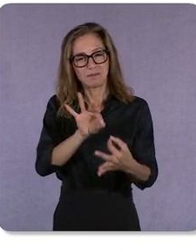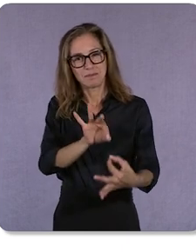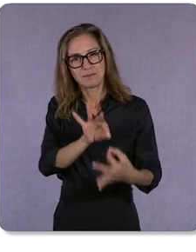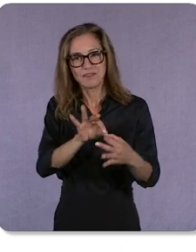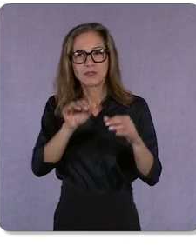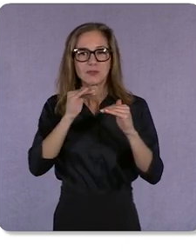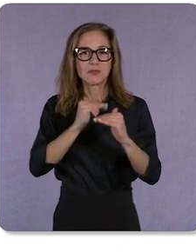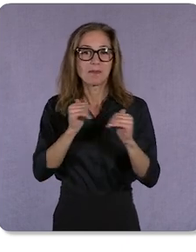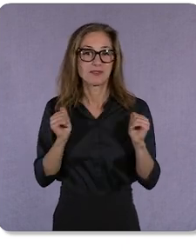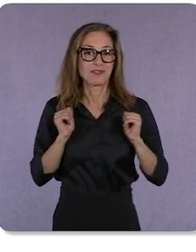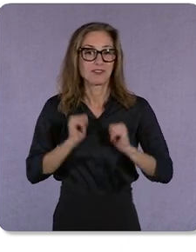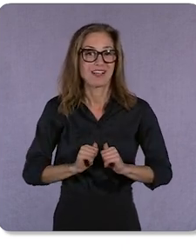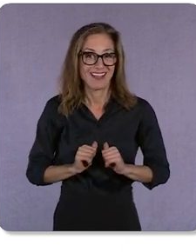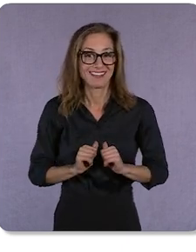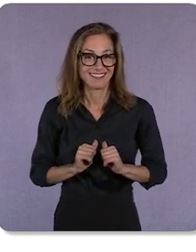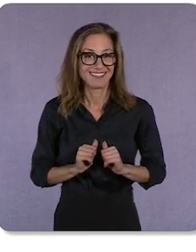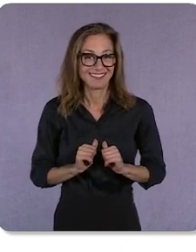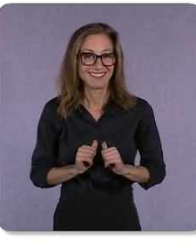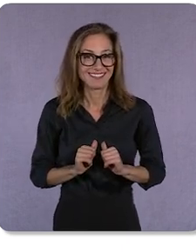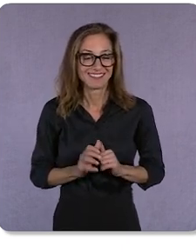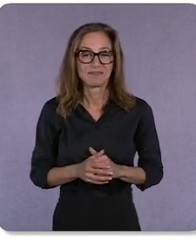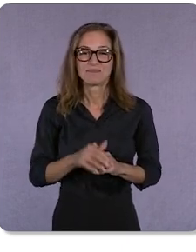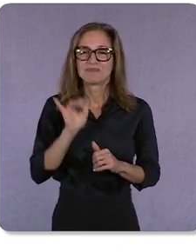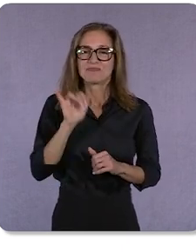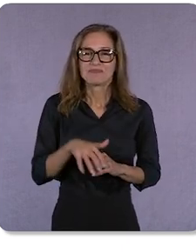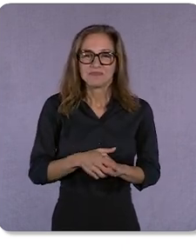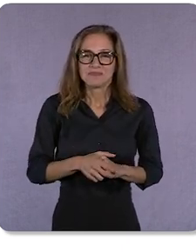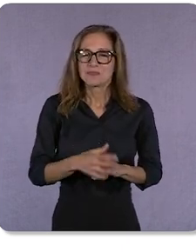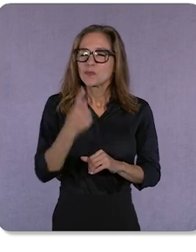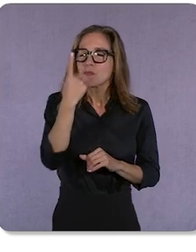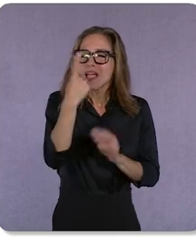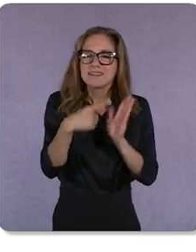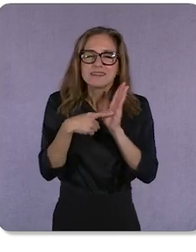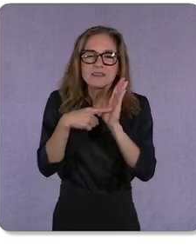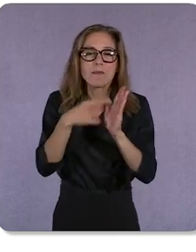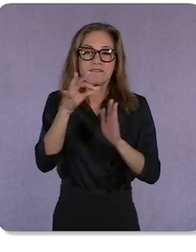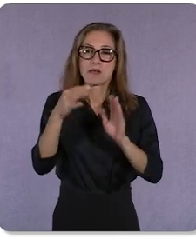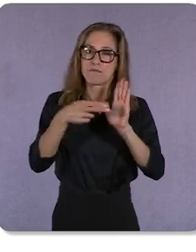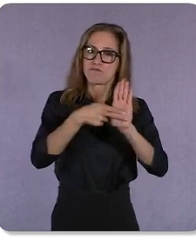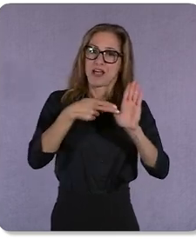This is just ONE example of how brands like yours will be able to tell a more